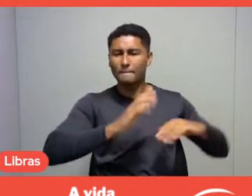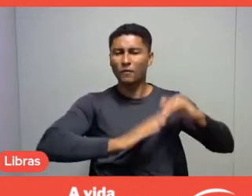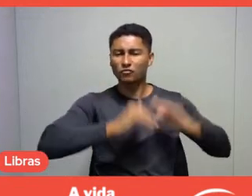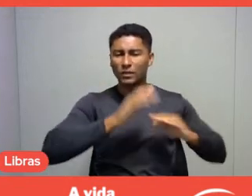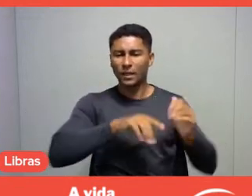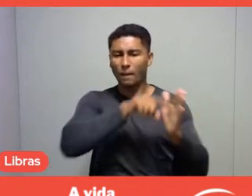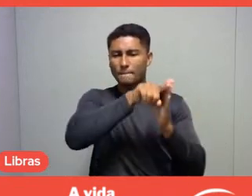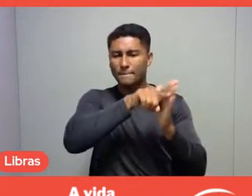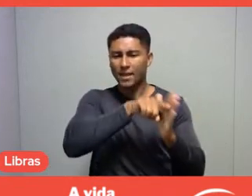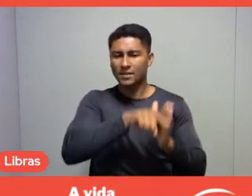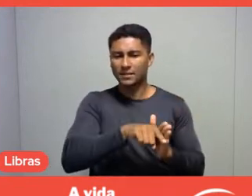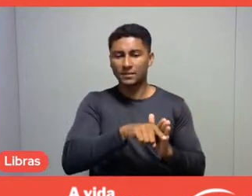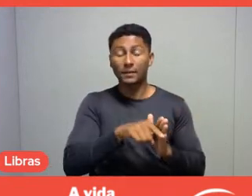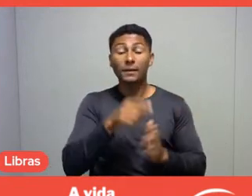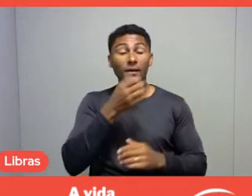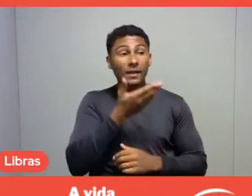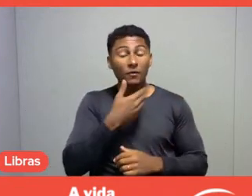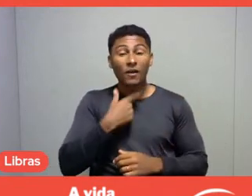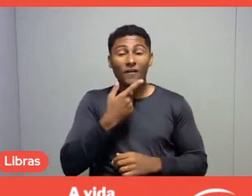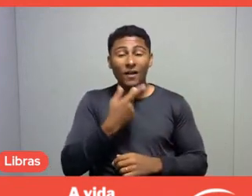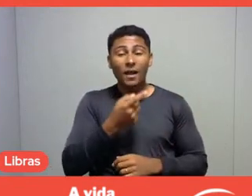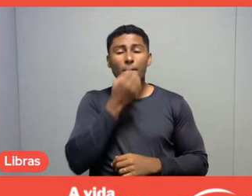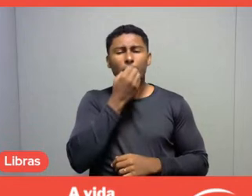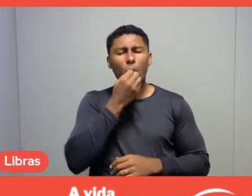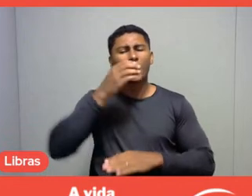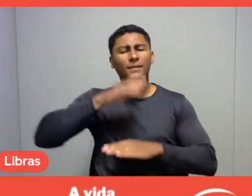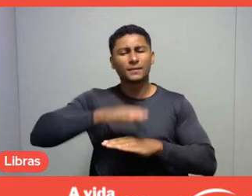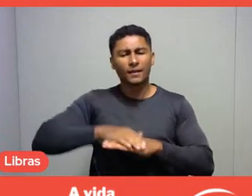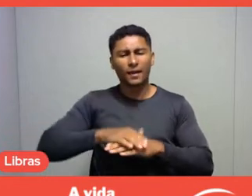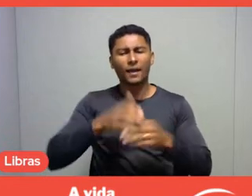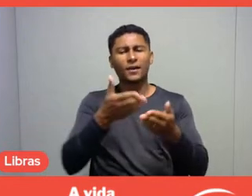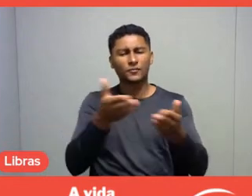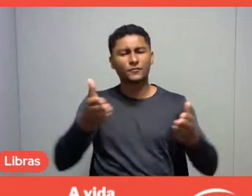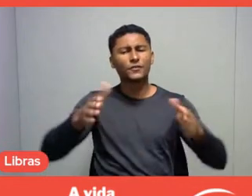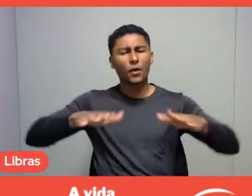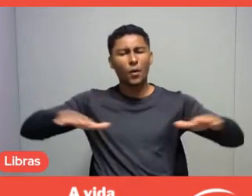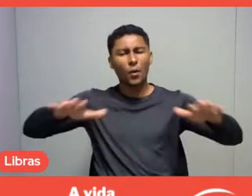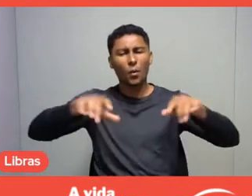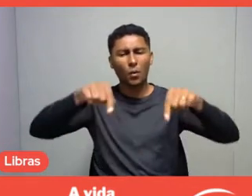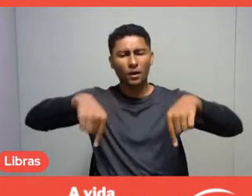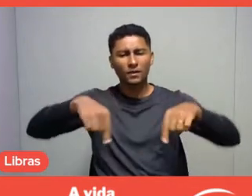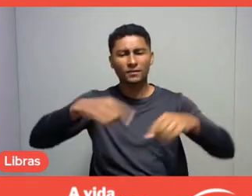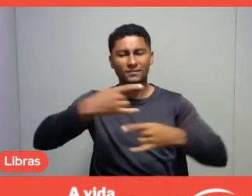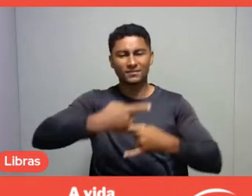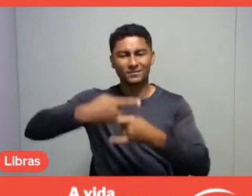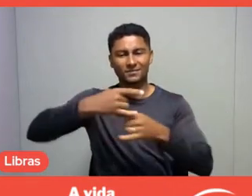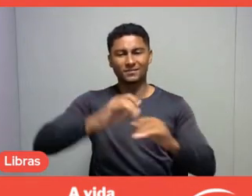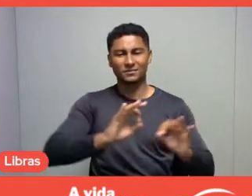to all colleagues who are watching us in the livestream, and I'm aware of the presence of a large community